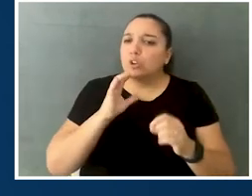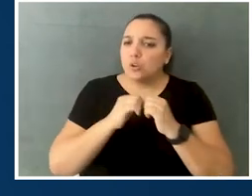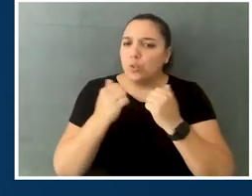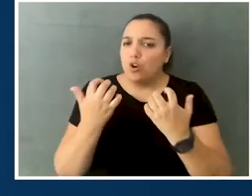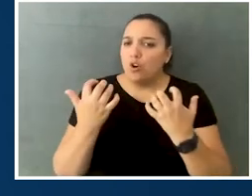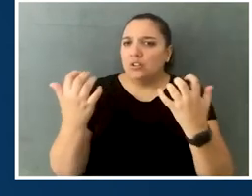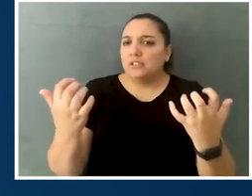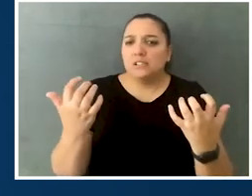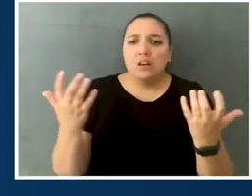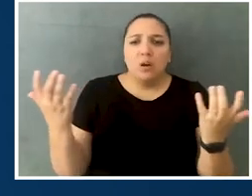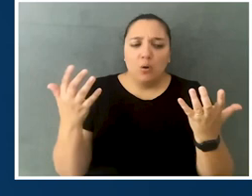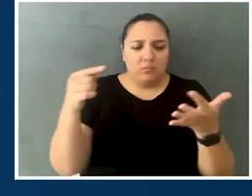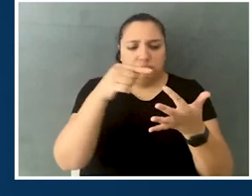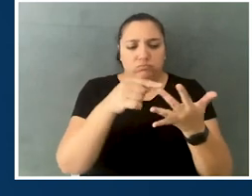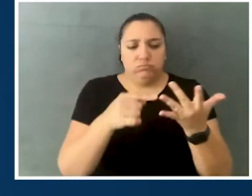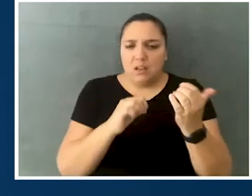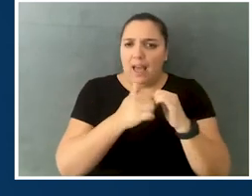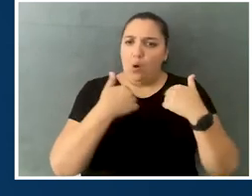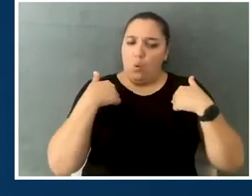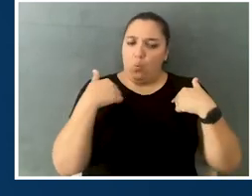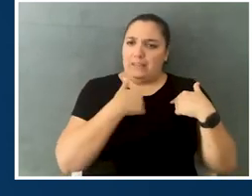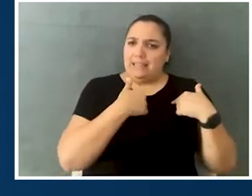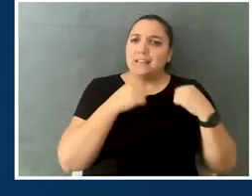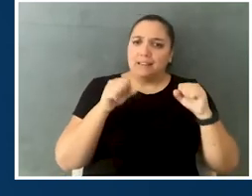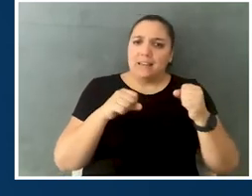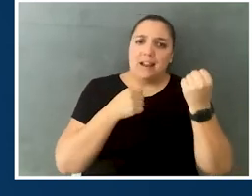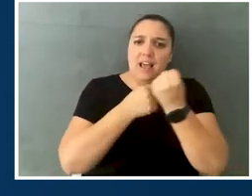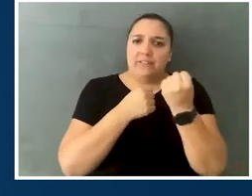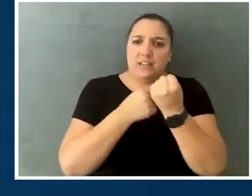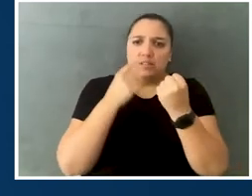what are some ways that we can advocate for equal access